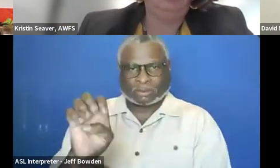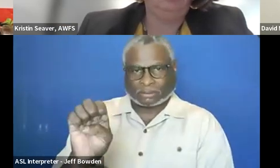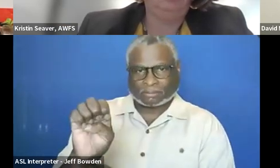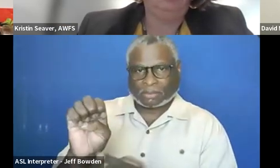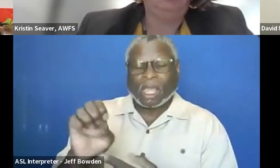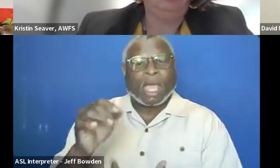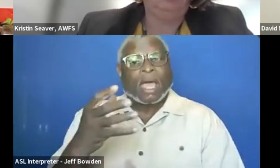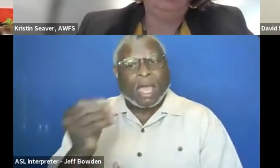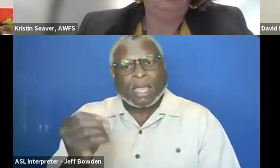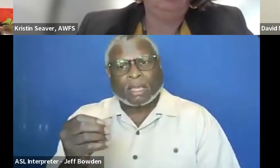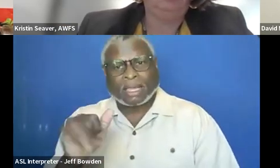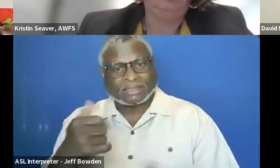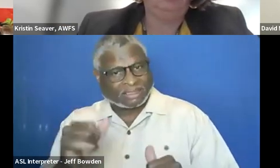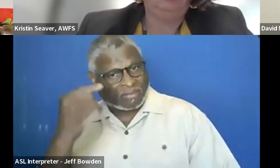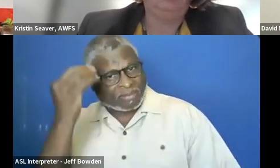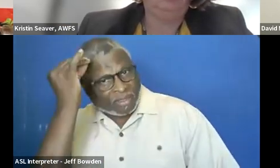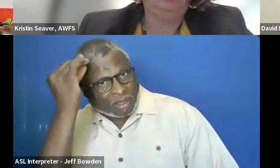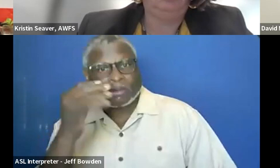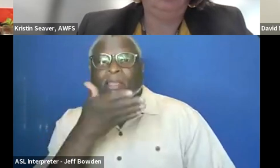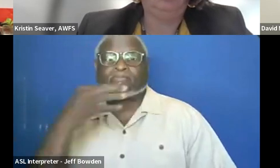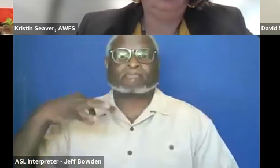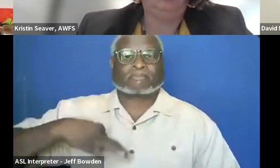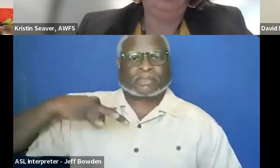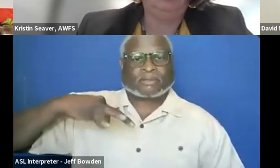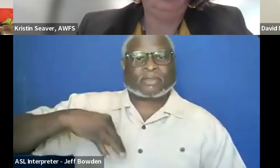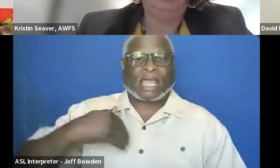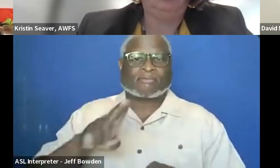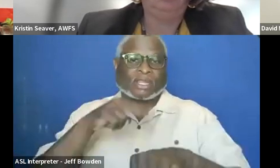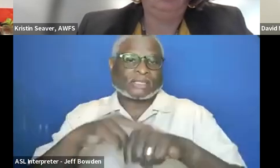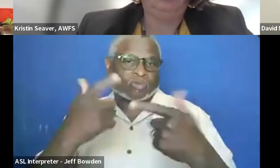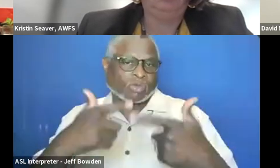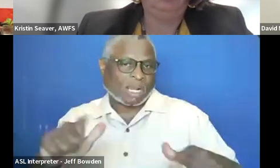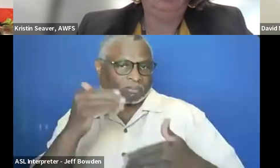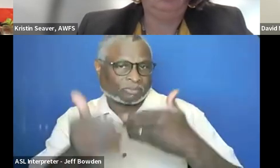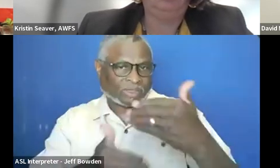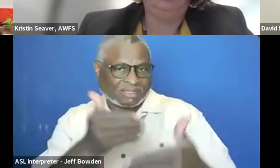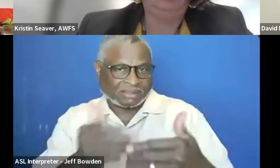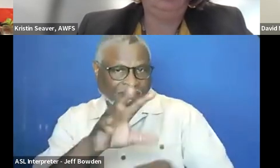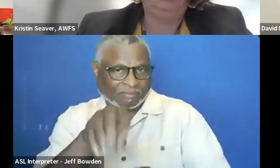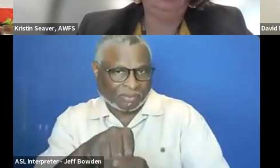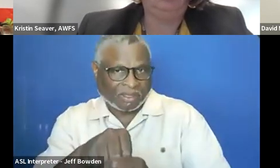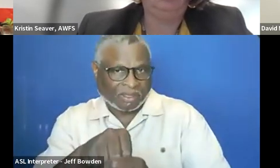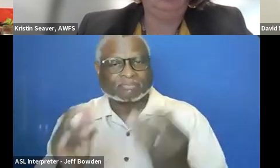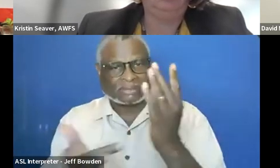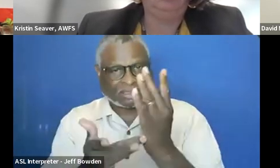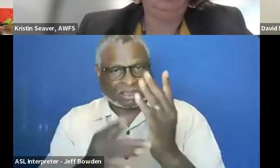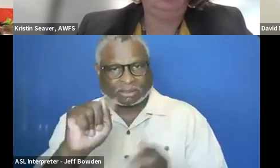And I still think there could be a benefit to having these natural language processing type technology tools.